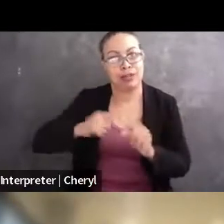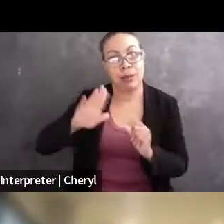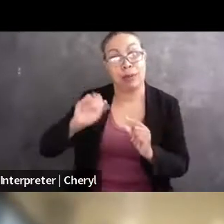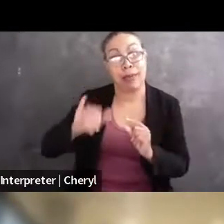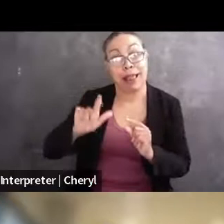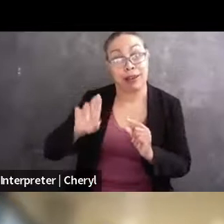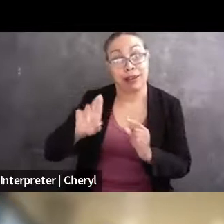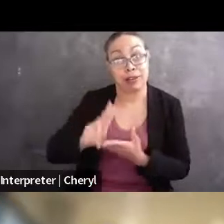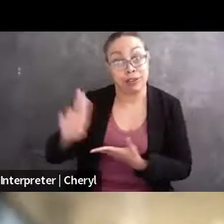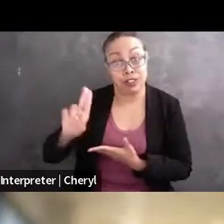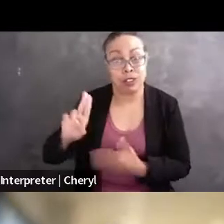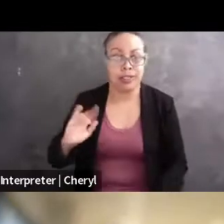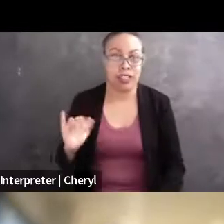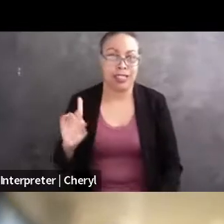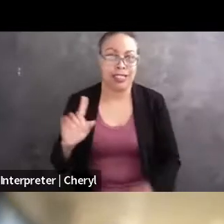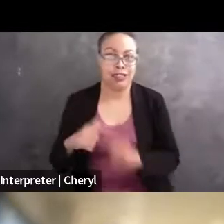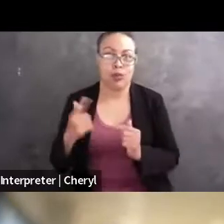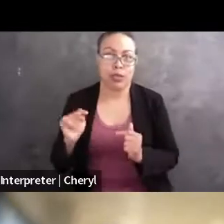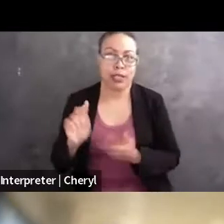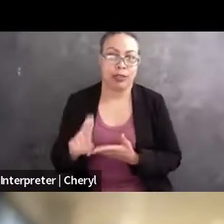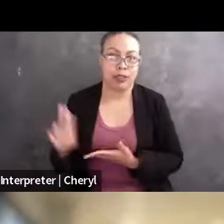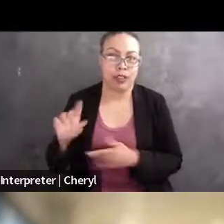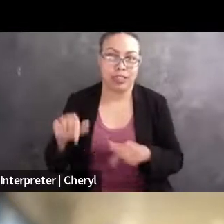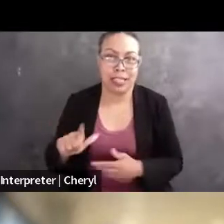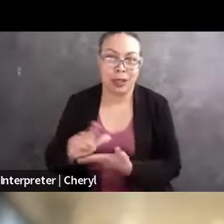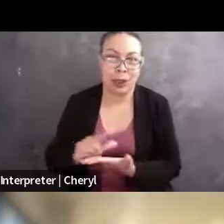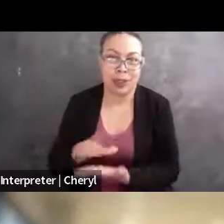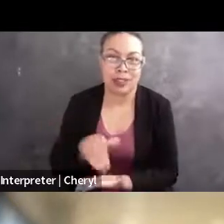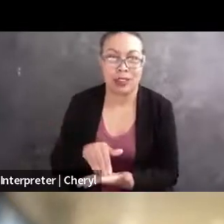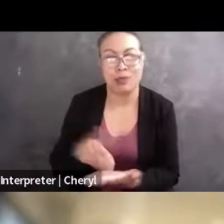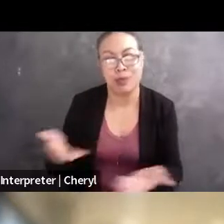and a JD from Georgetown University Law Center. Welcome, Sommer, we're so thrilled to have you.